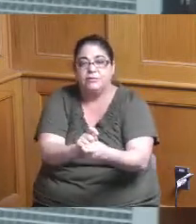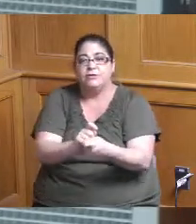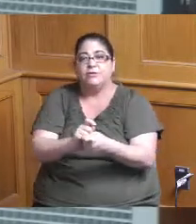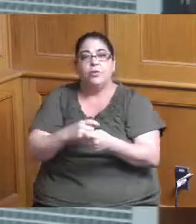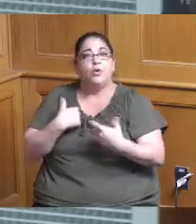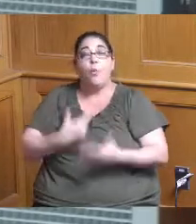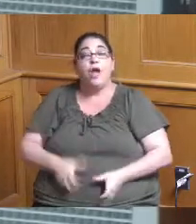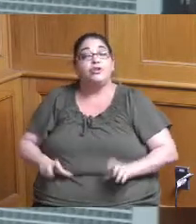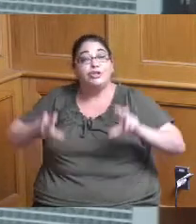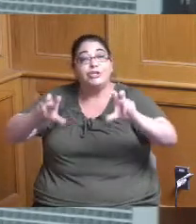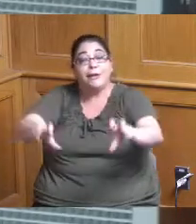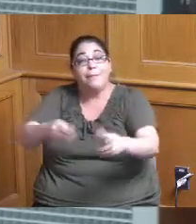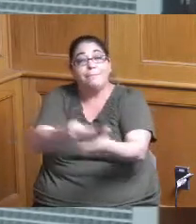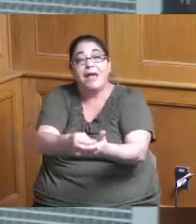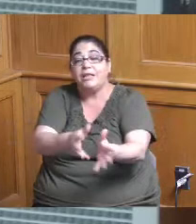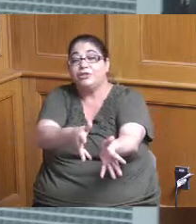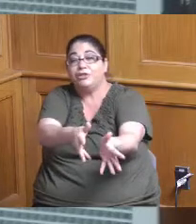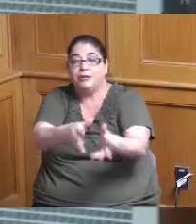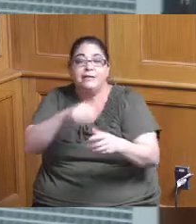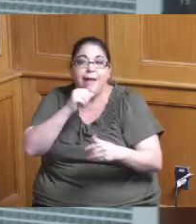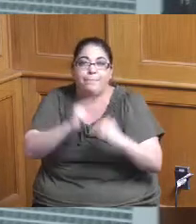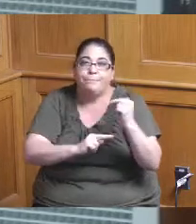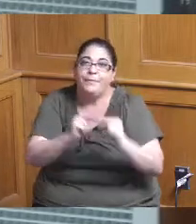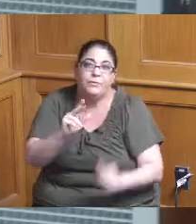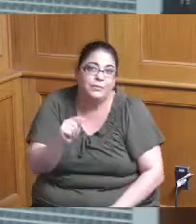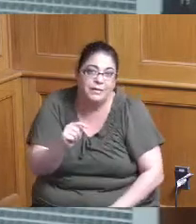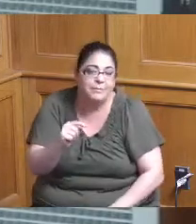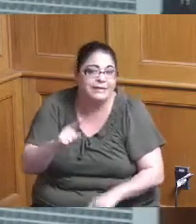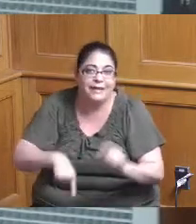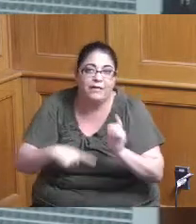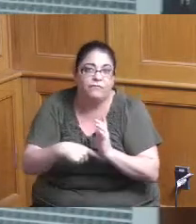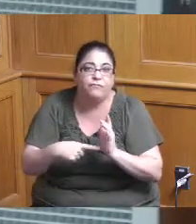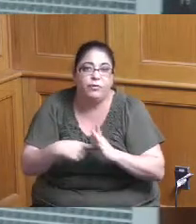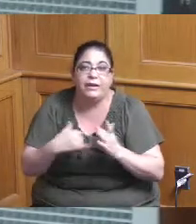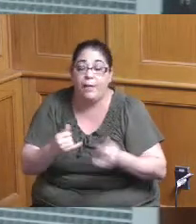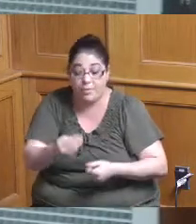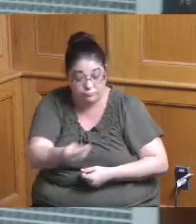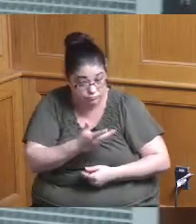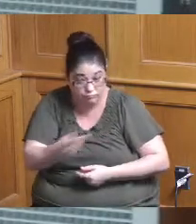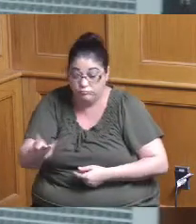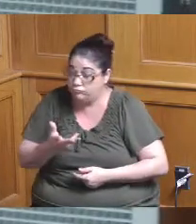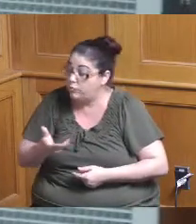have something continue to sit so they all report to us that the project will move forward and we